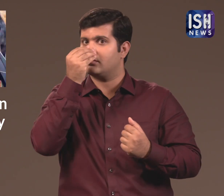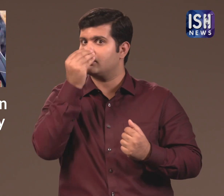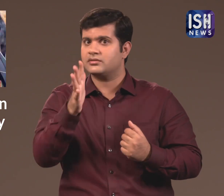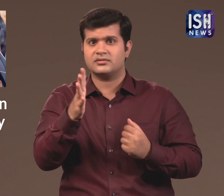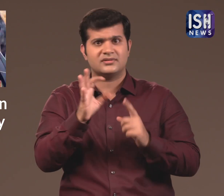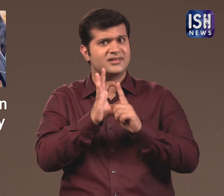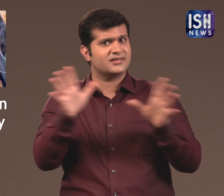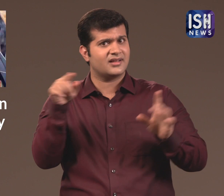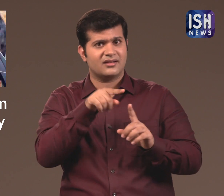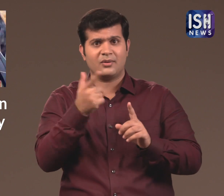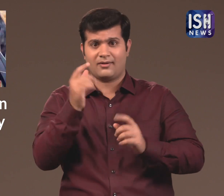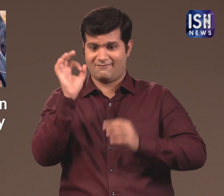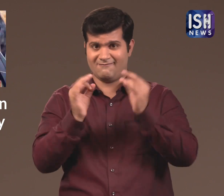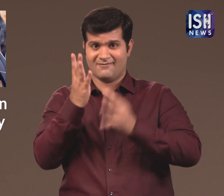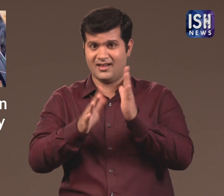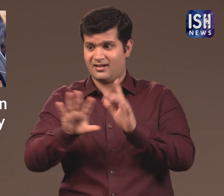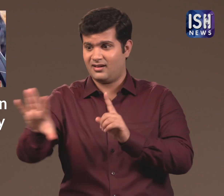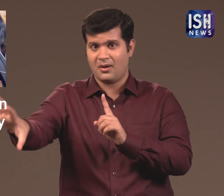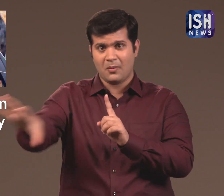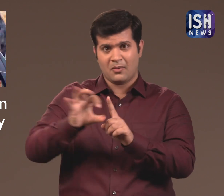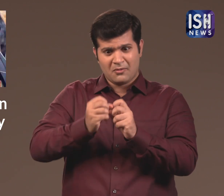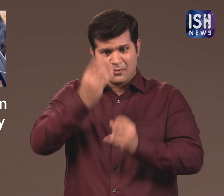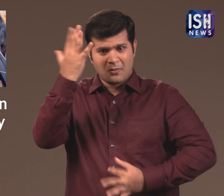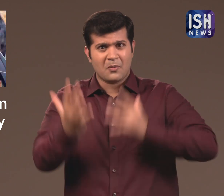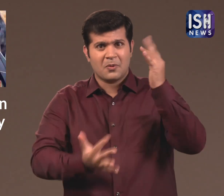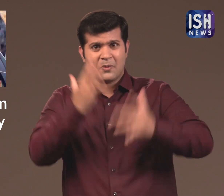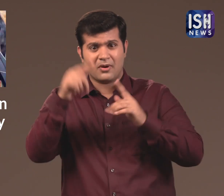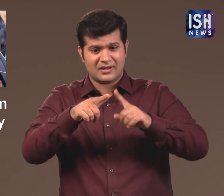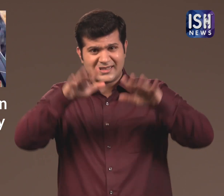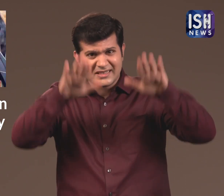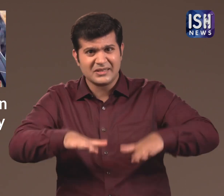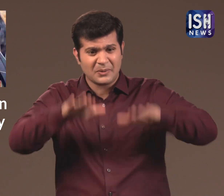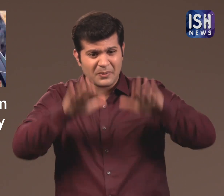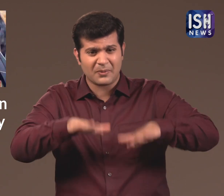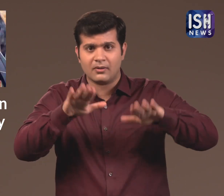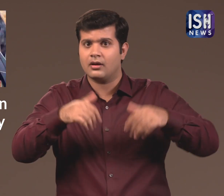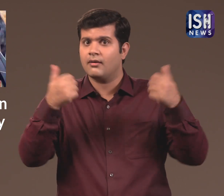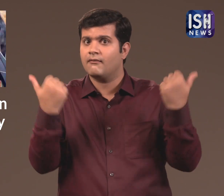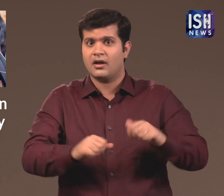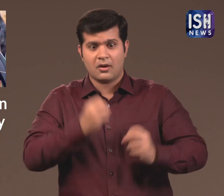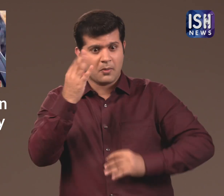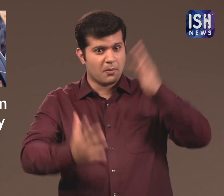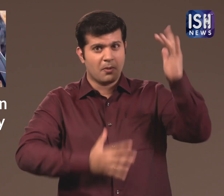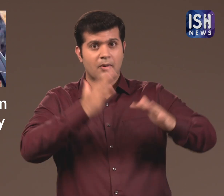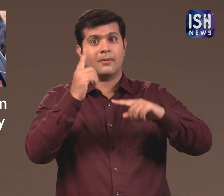This is very dangerous as once a tyre catches on fire it is very difficult to cool down.